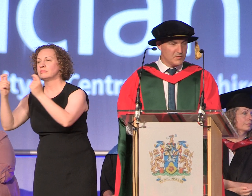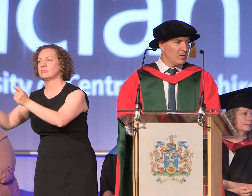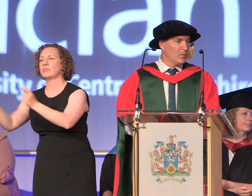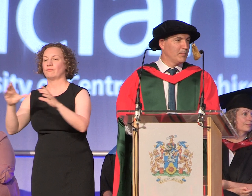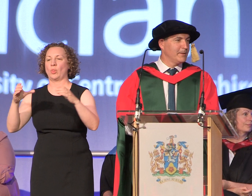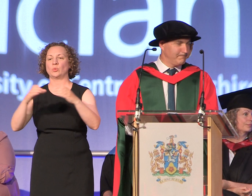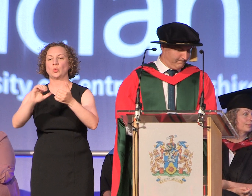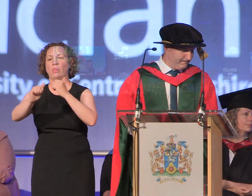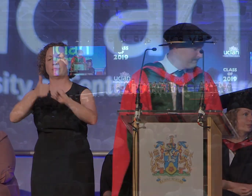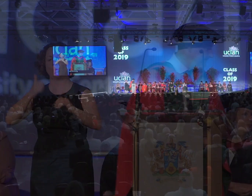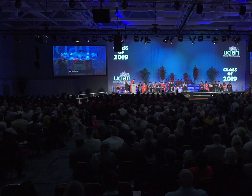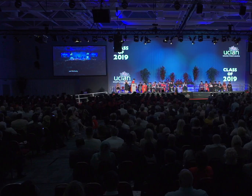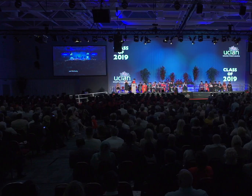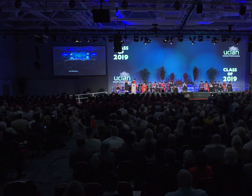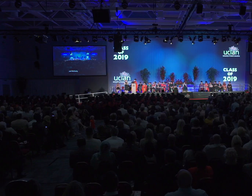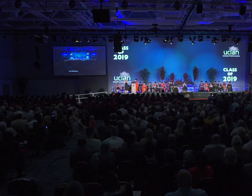of Sport Wellbeing.